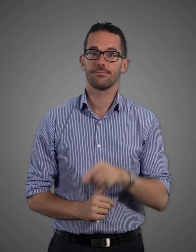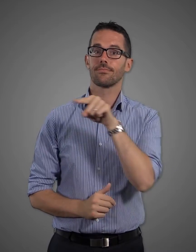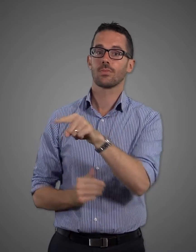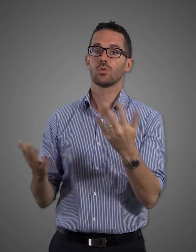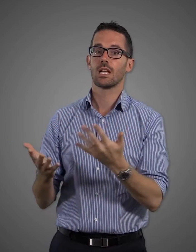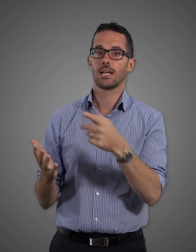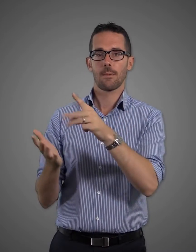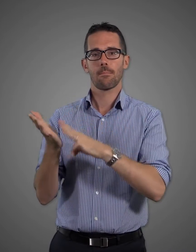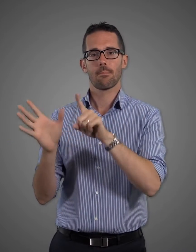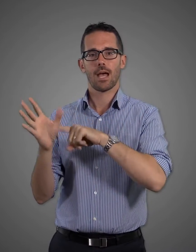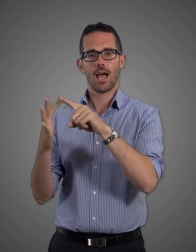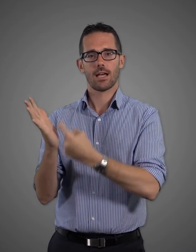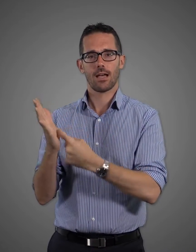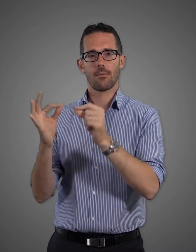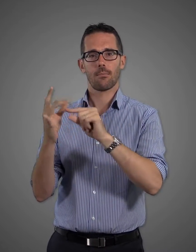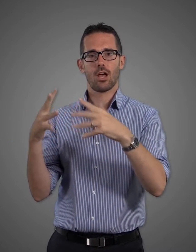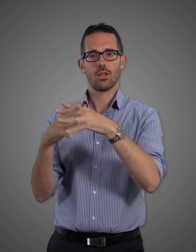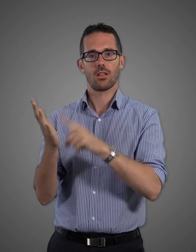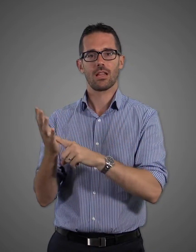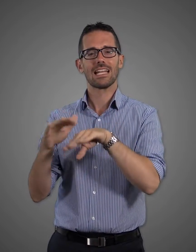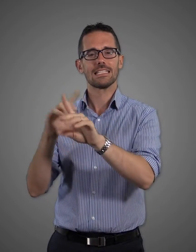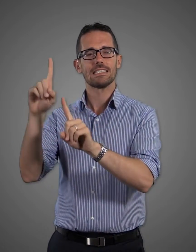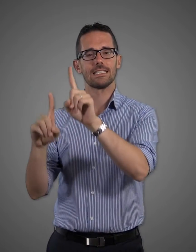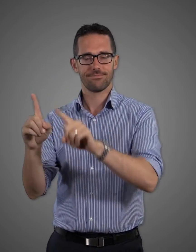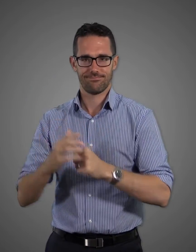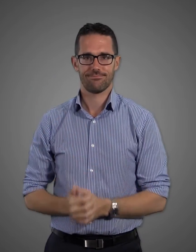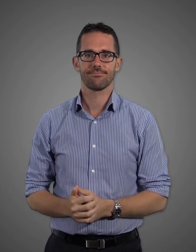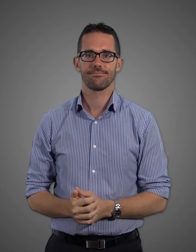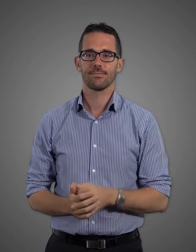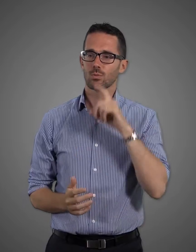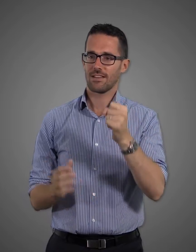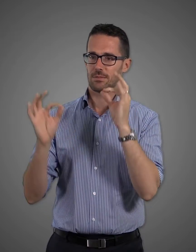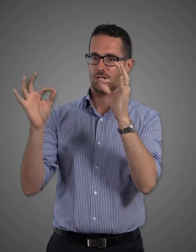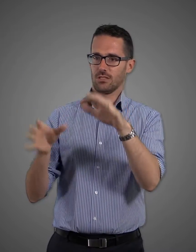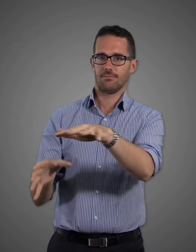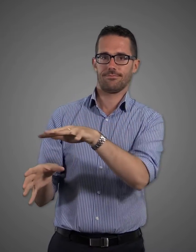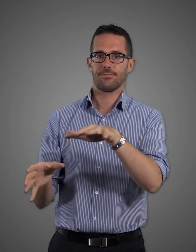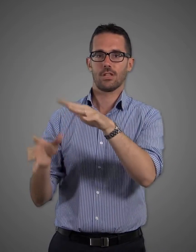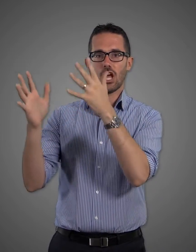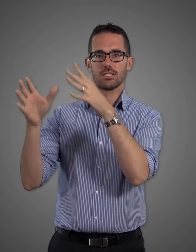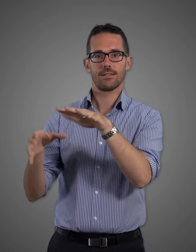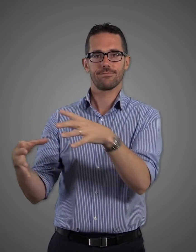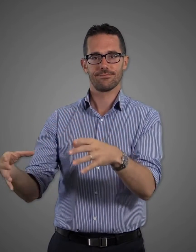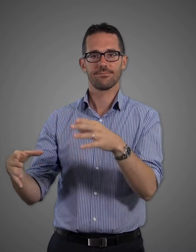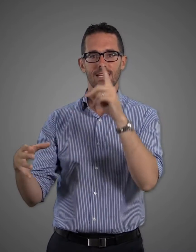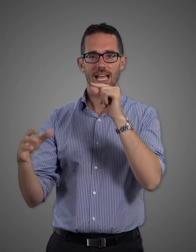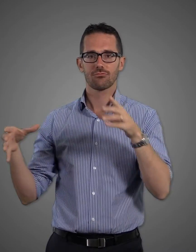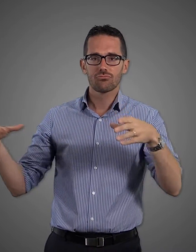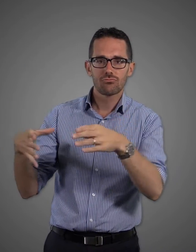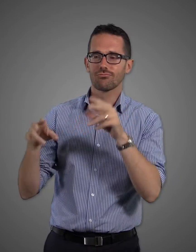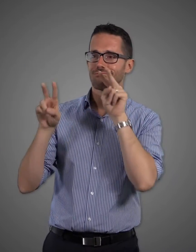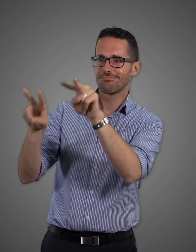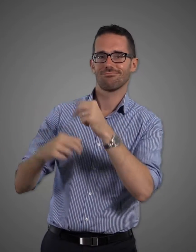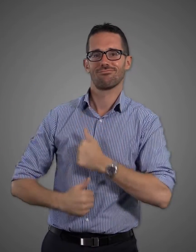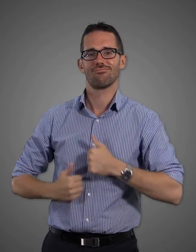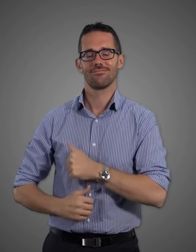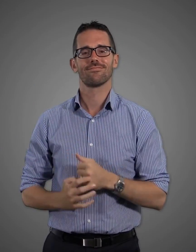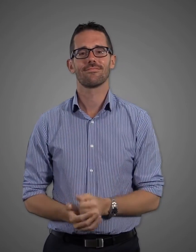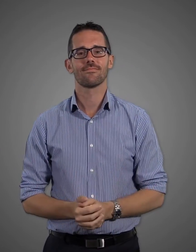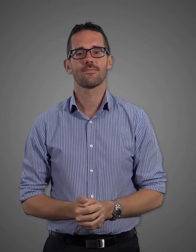Firstly, at the Sidney Myer Music Bowl near the city in a designated Auslan viewing and seating area.